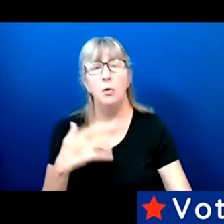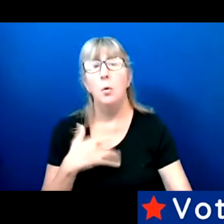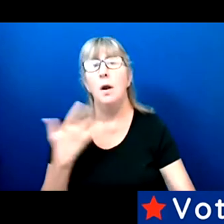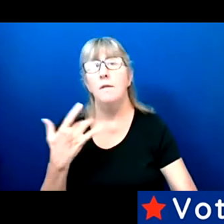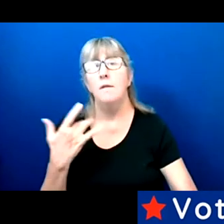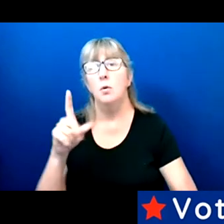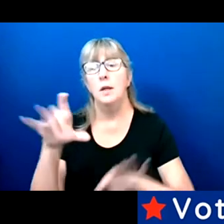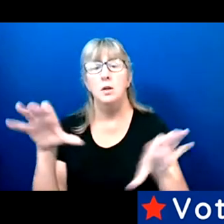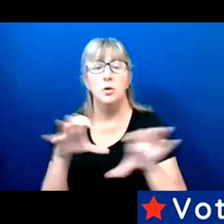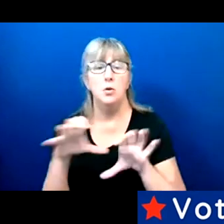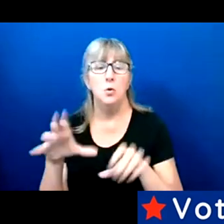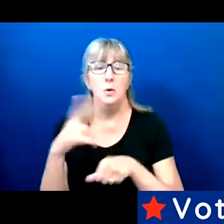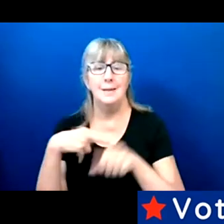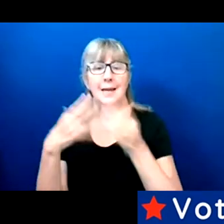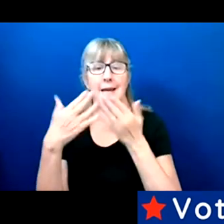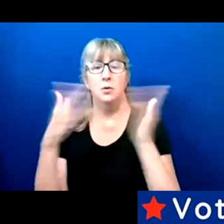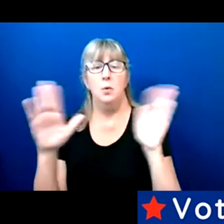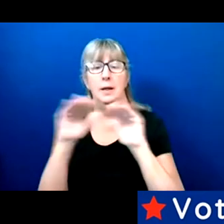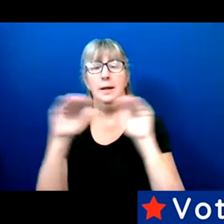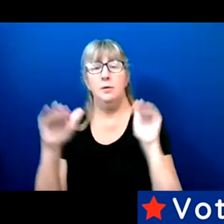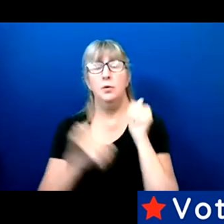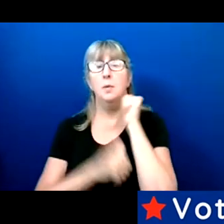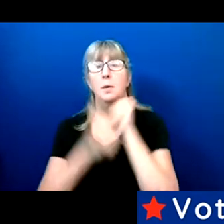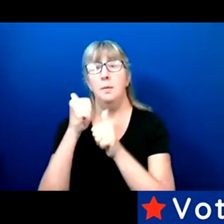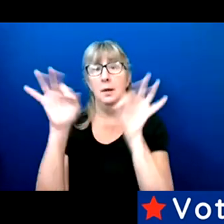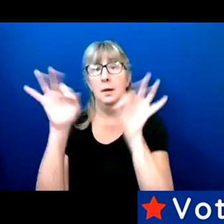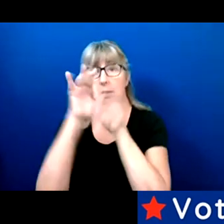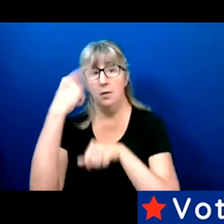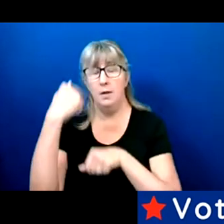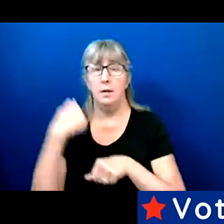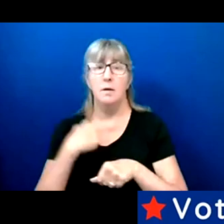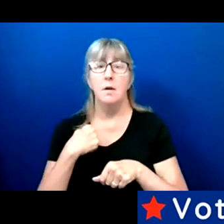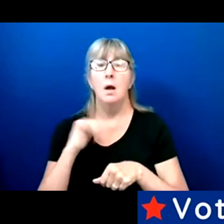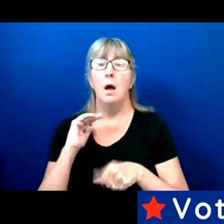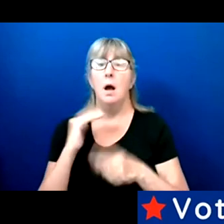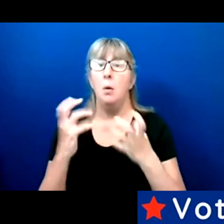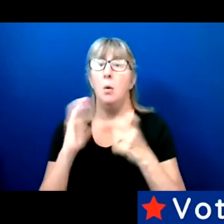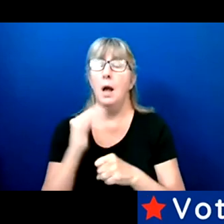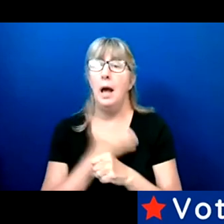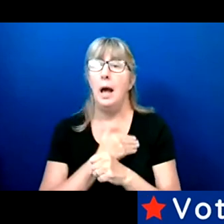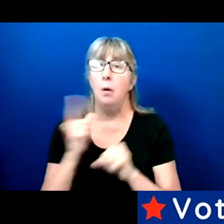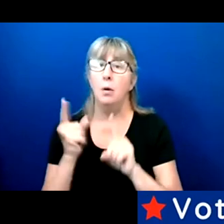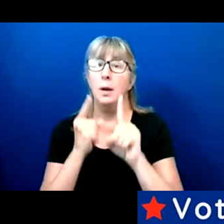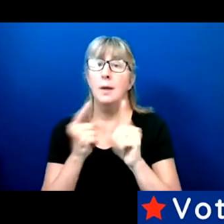So my biggest thing is, I want our plight to be more central to the messaging.